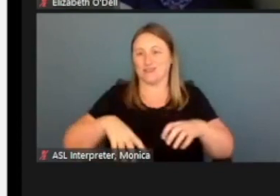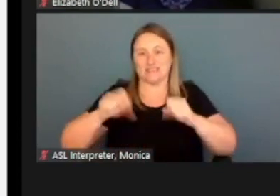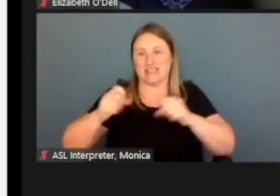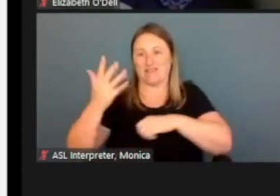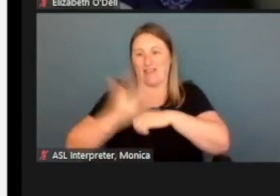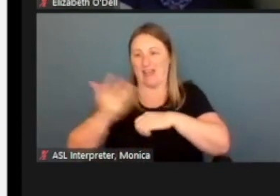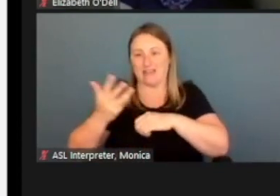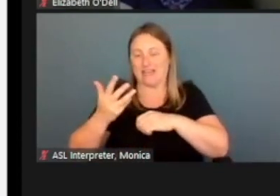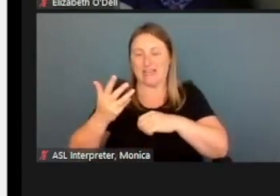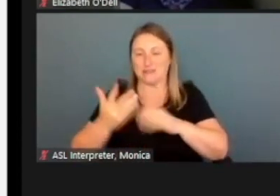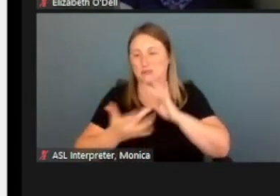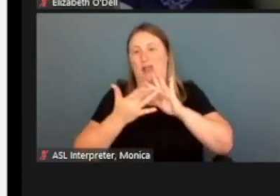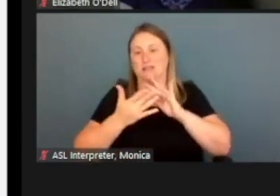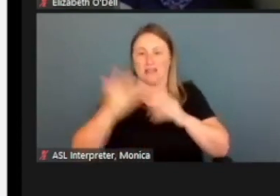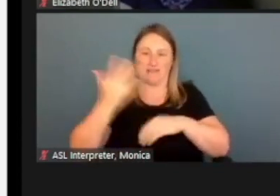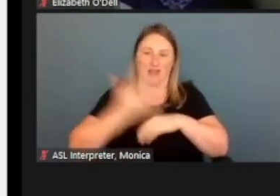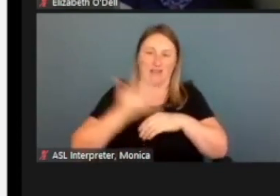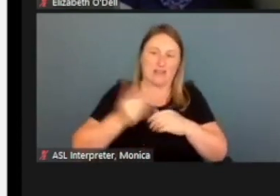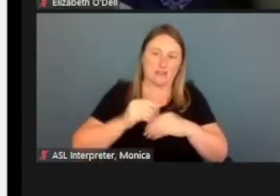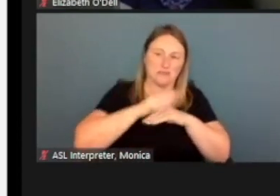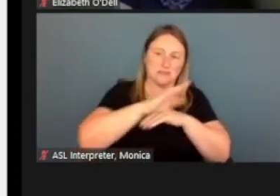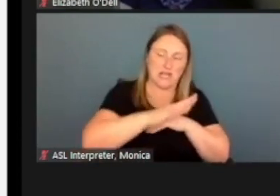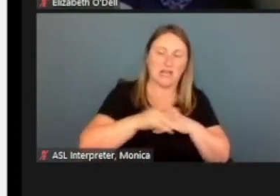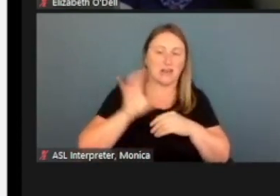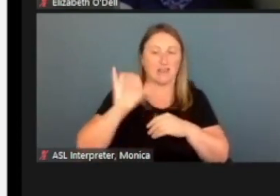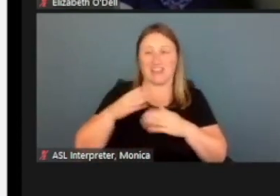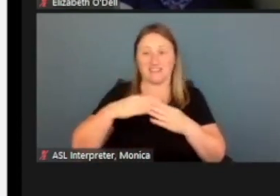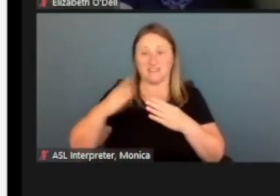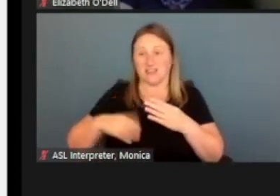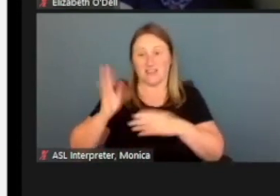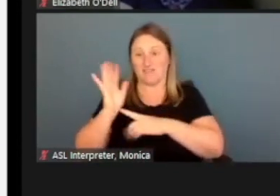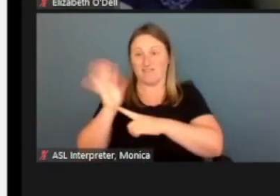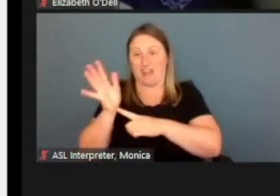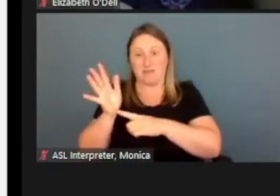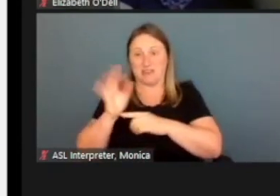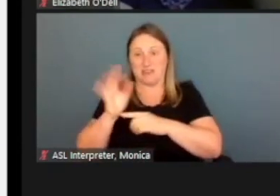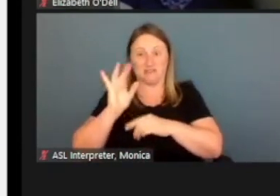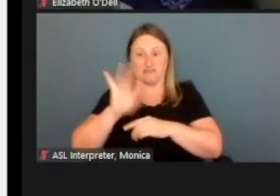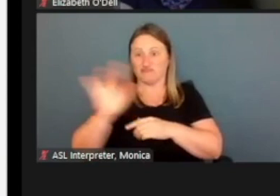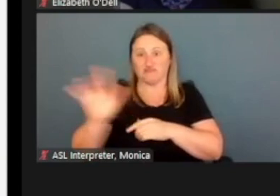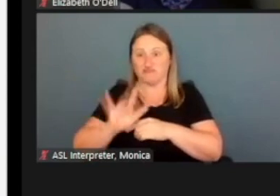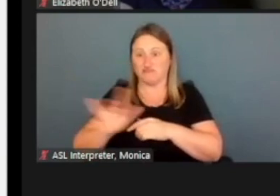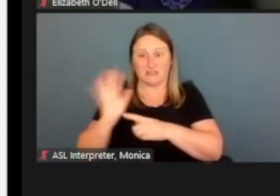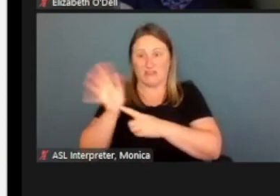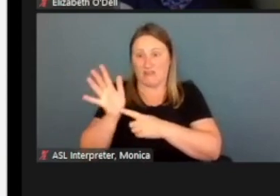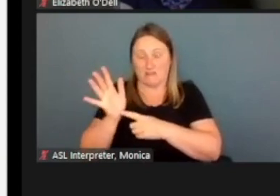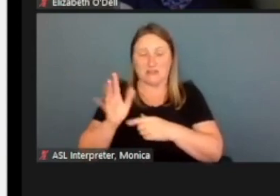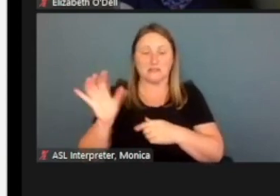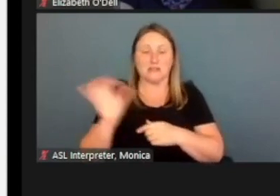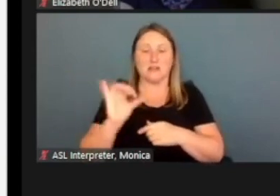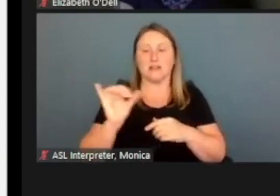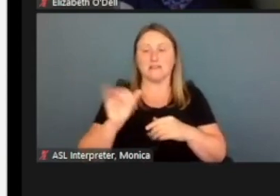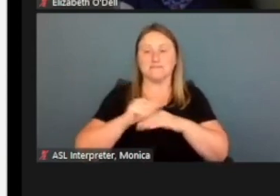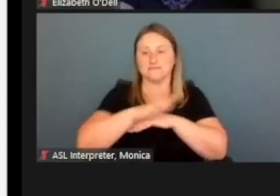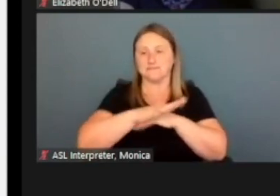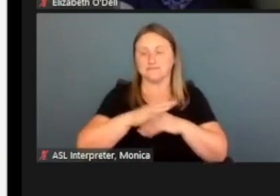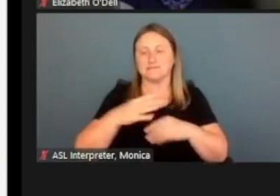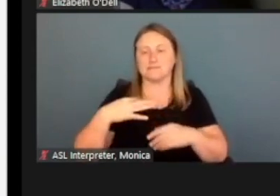I've just done it in a matter of five minutes. When I hit, Submit, just like we did on the application, these documents now go over